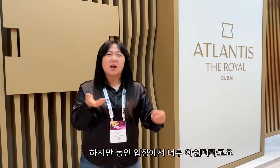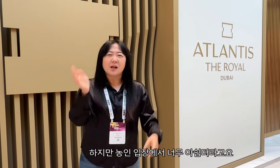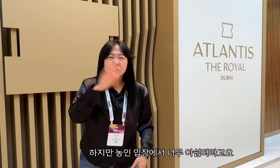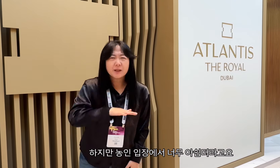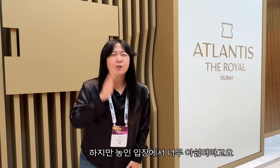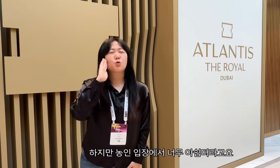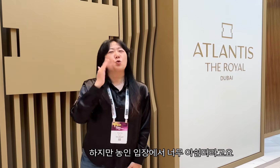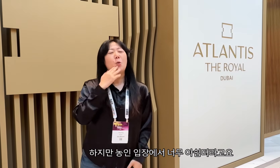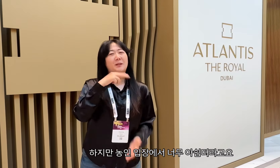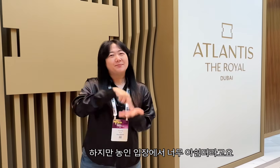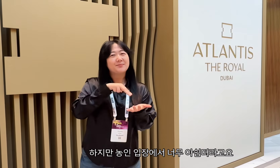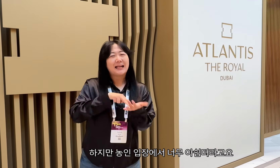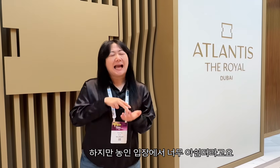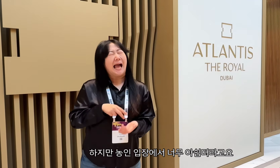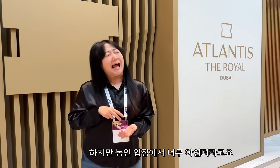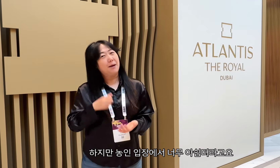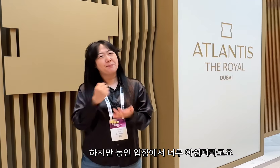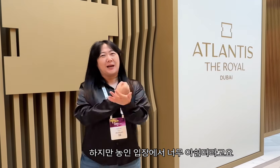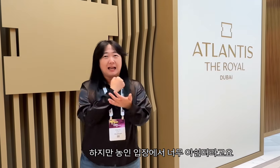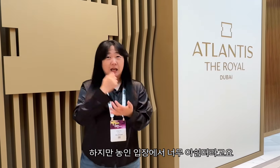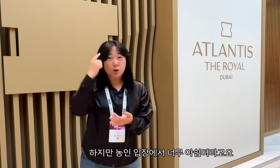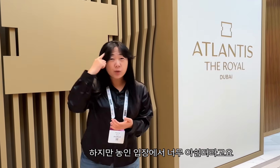But from a deaf person’s perspective, it was very disappointing.